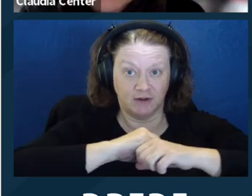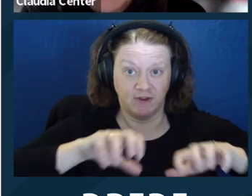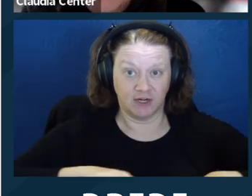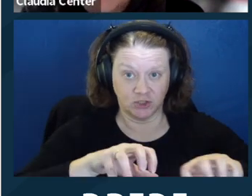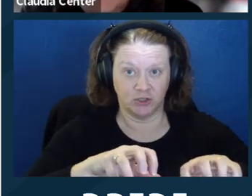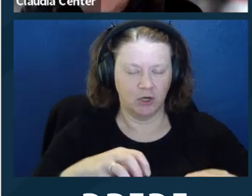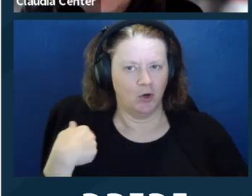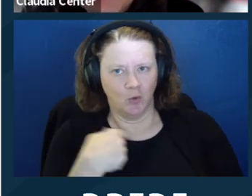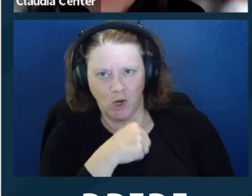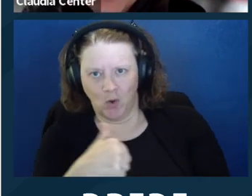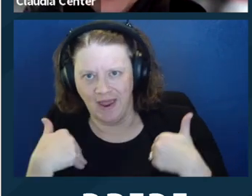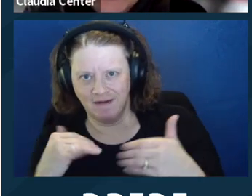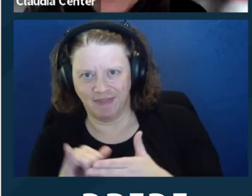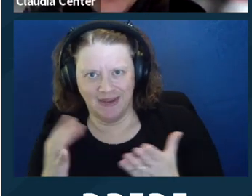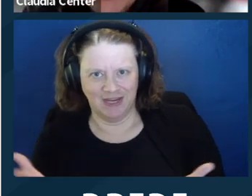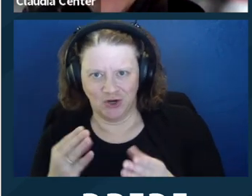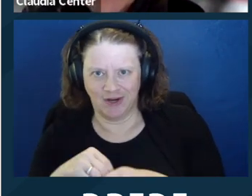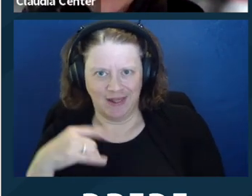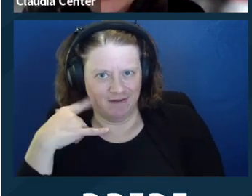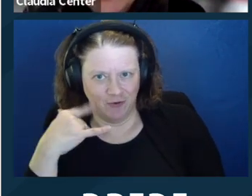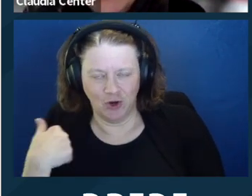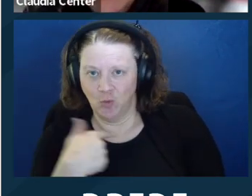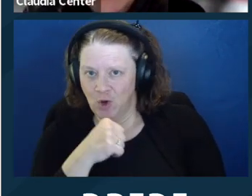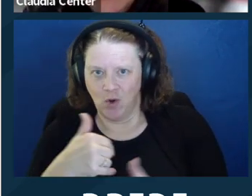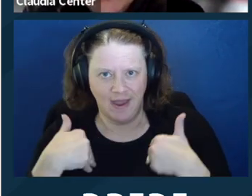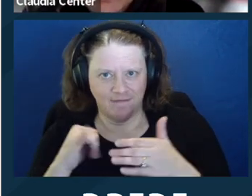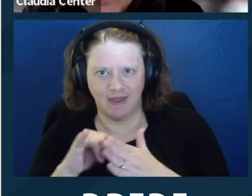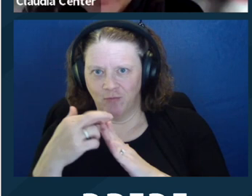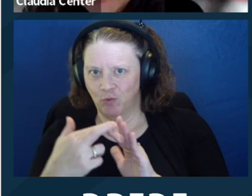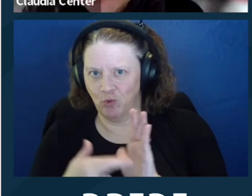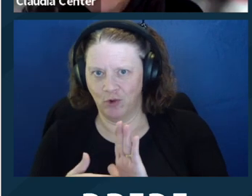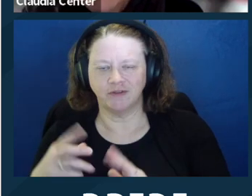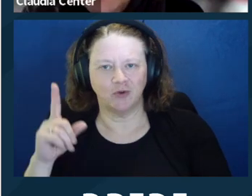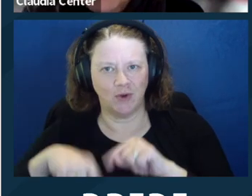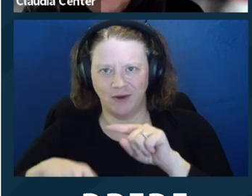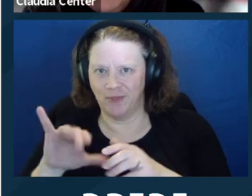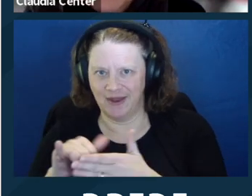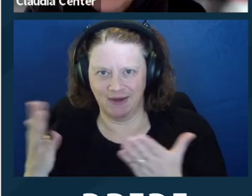So I like to say sometimes we are mandatory non‑reporters. You know, a lot of people